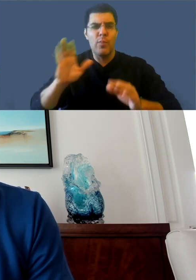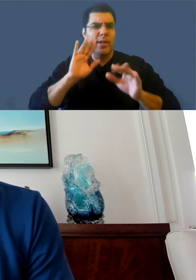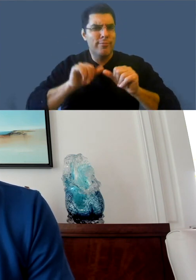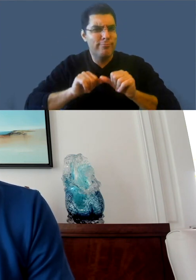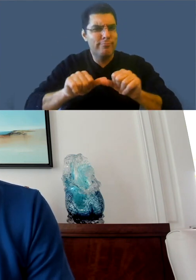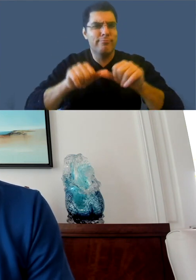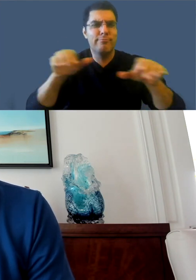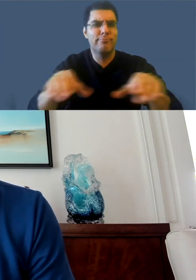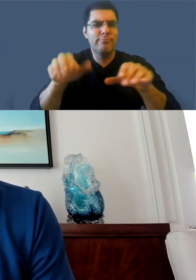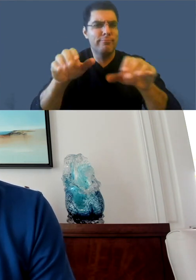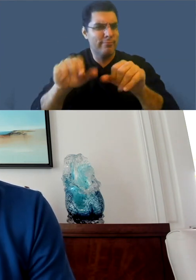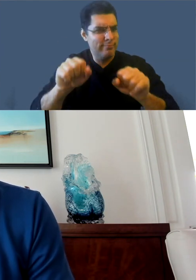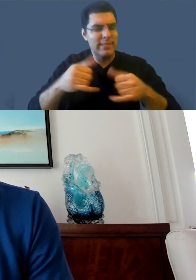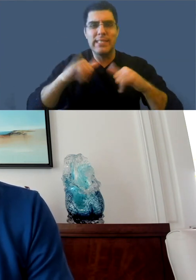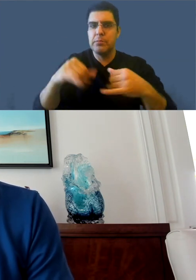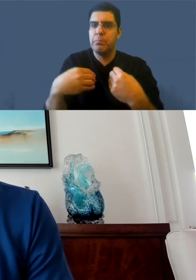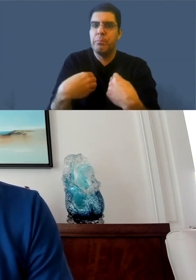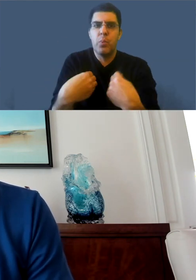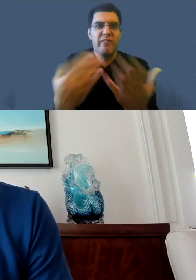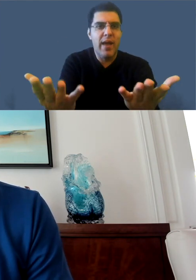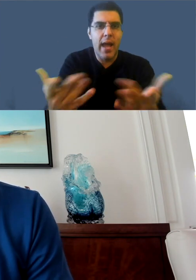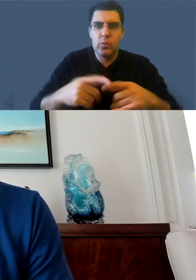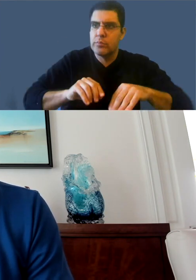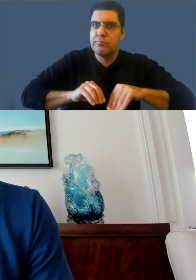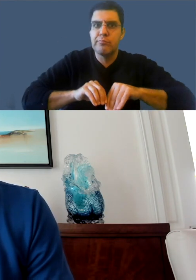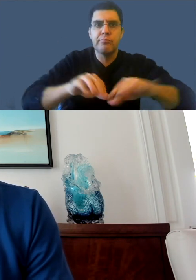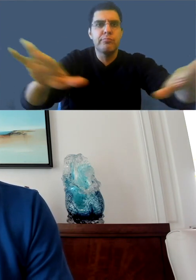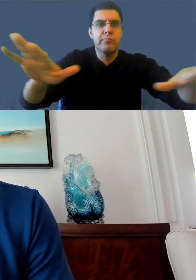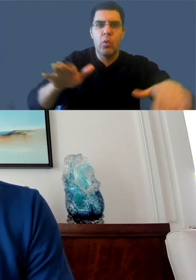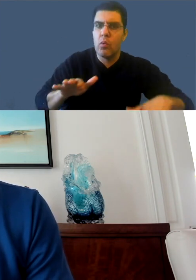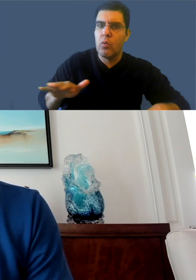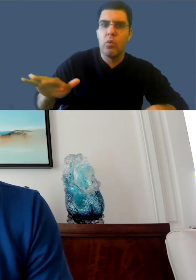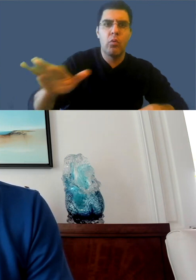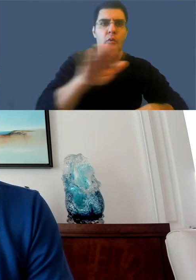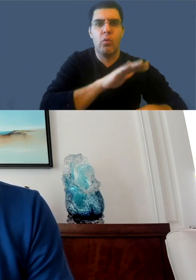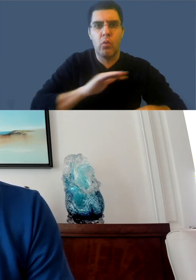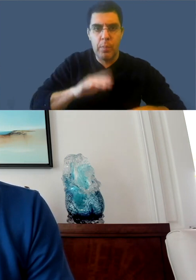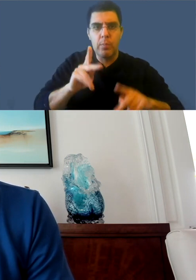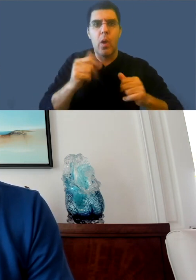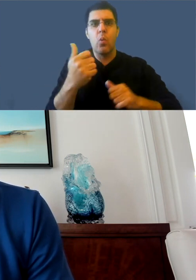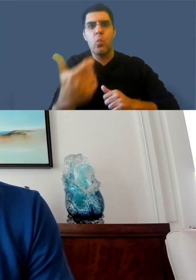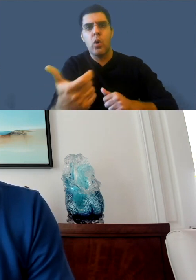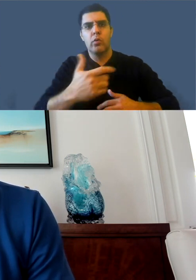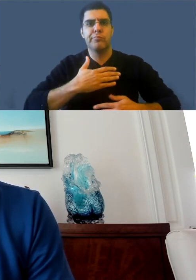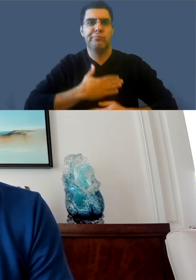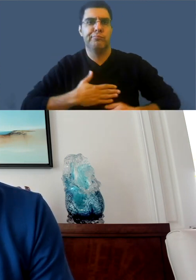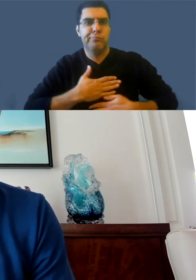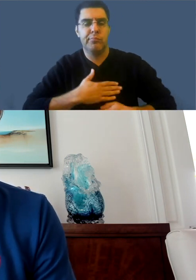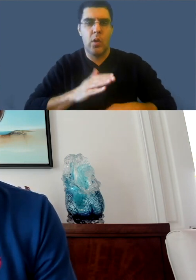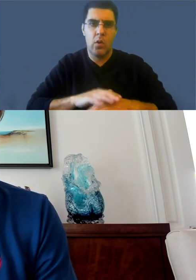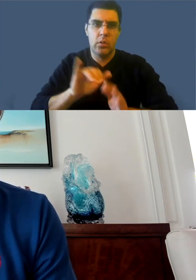other than improving the system for automated caption. And I should also clarify that we were not looking at automated captioning